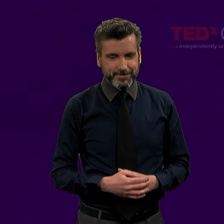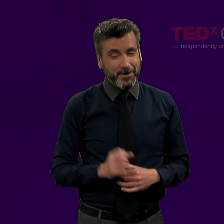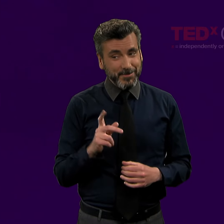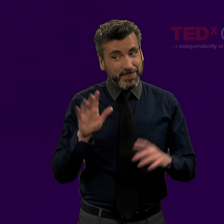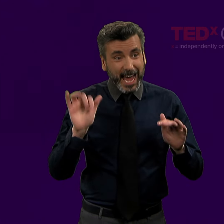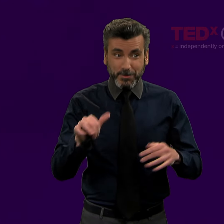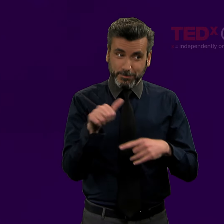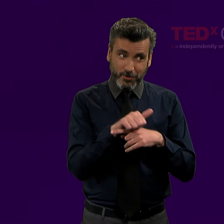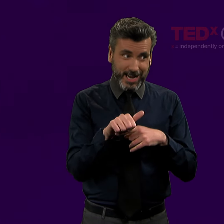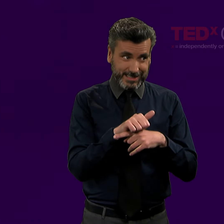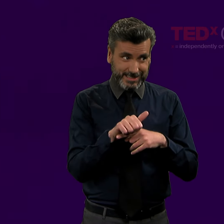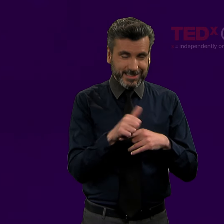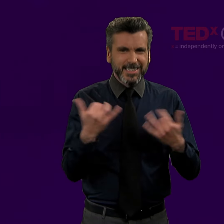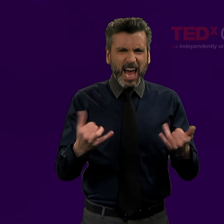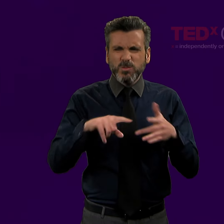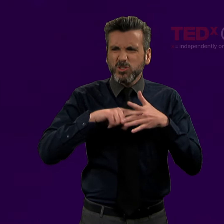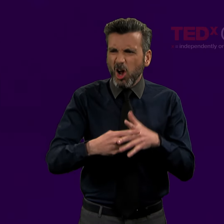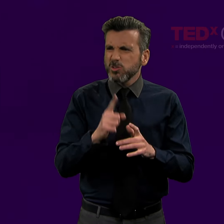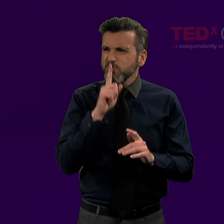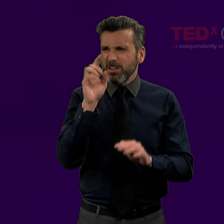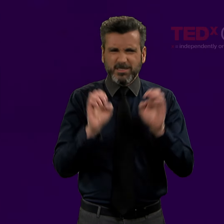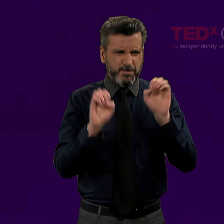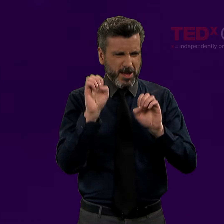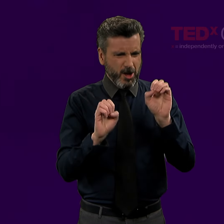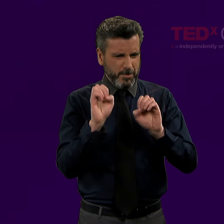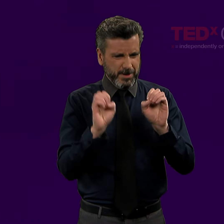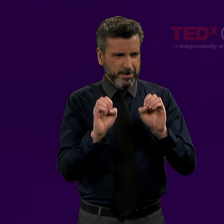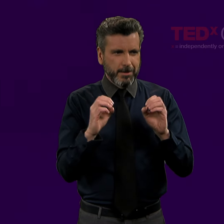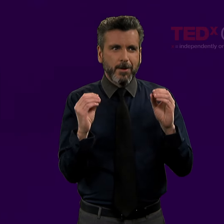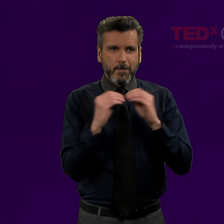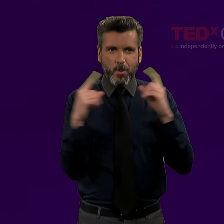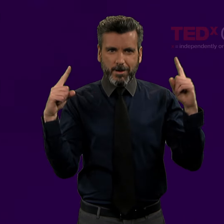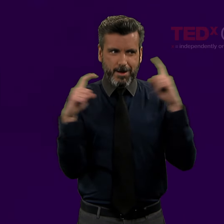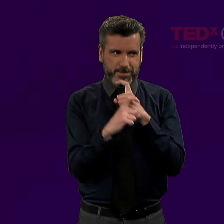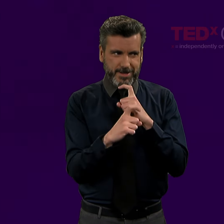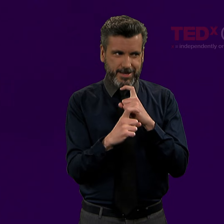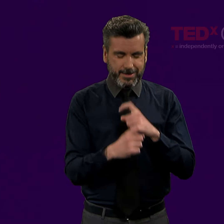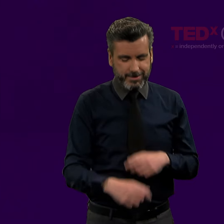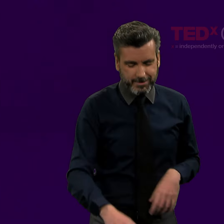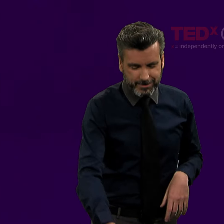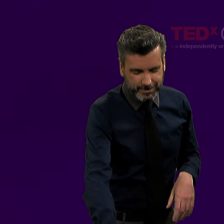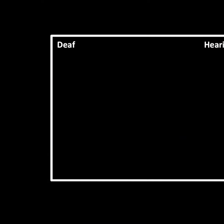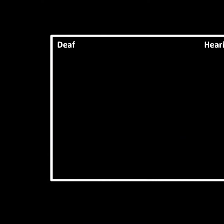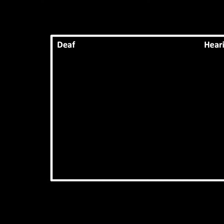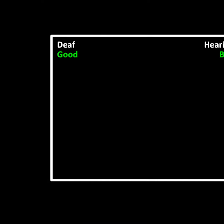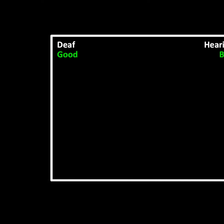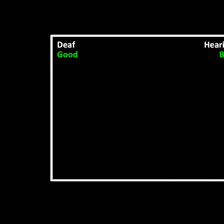Okay, that was actually the practice. Now I want to start the real experiment, which has another layer of complexity.